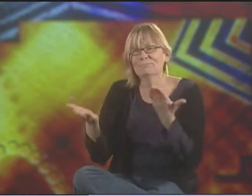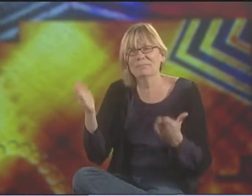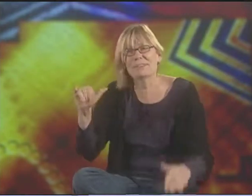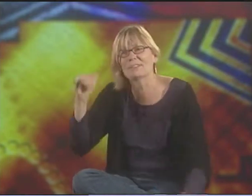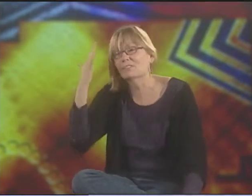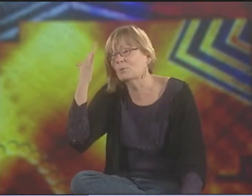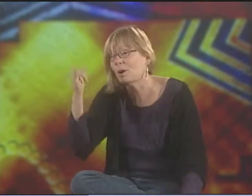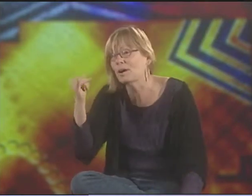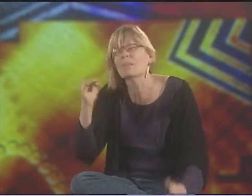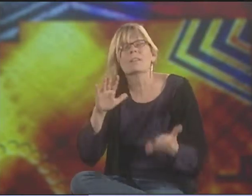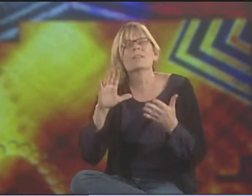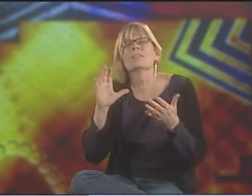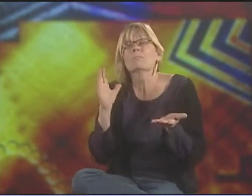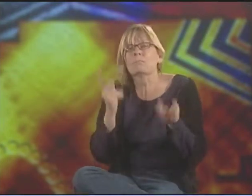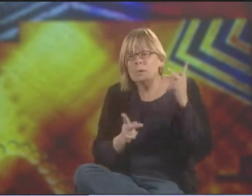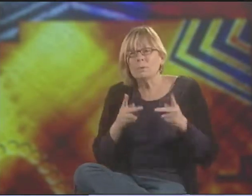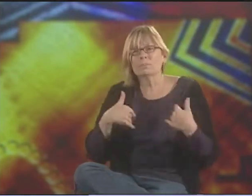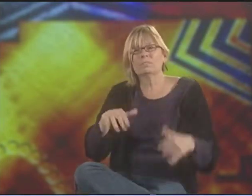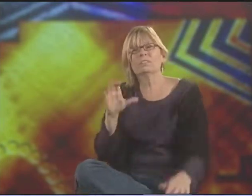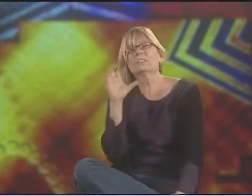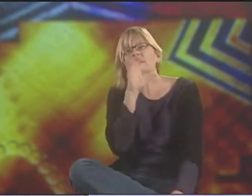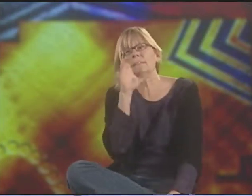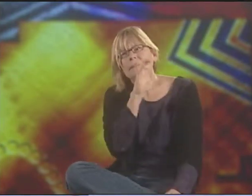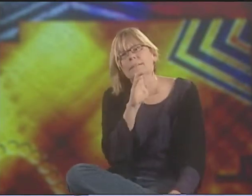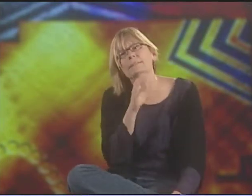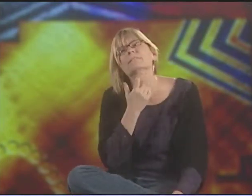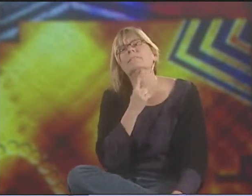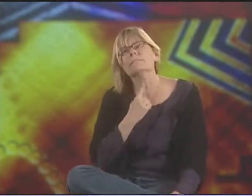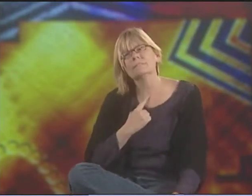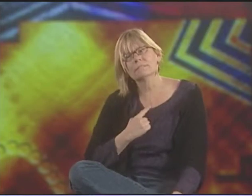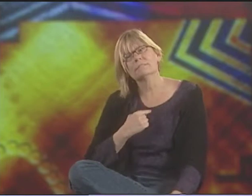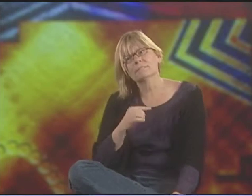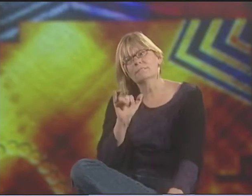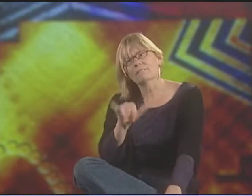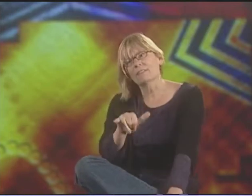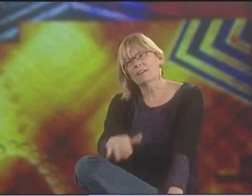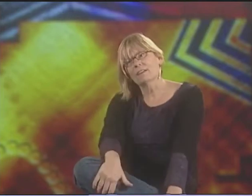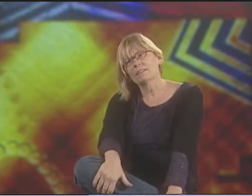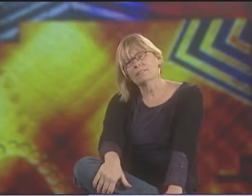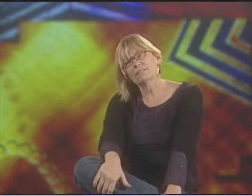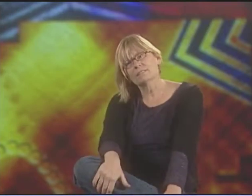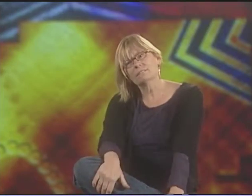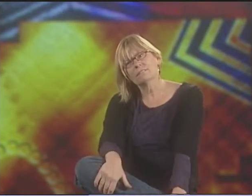BECAUSE ALL THEIR OTHER ENERGIES ARE TAKEN UP WITH THE TECHNICAL ASPECT. I DON'T KNOW. BUT THERE SEEMS TO BE A THIRST FOR THAT,